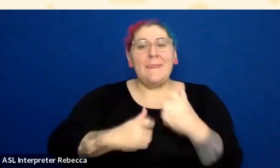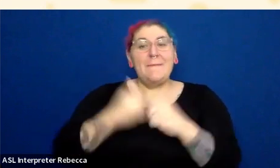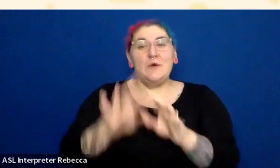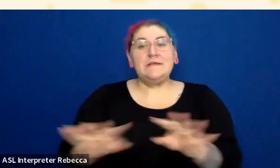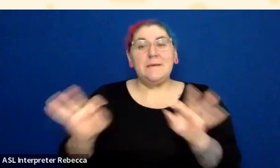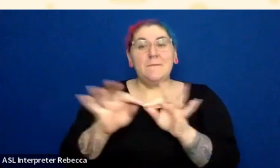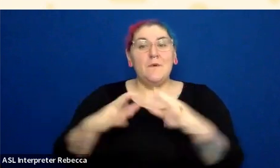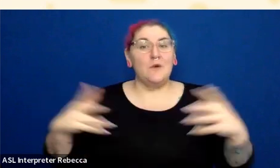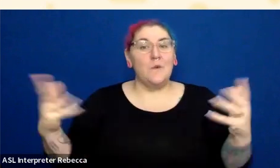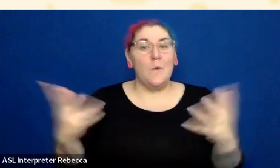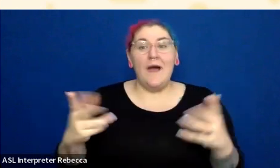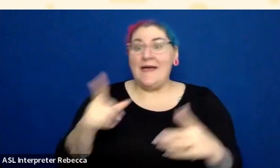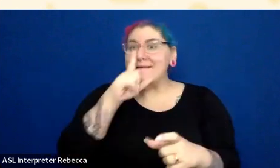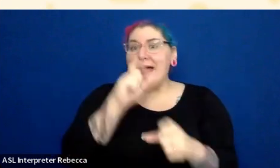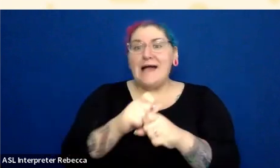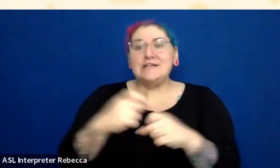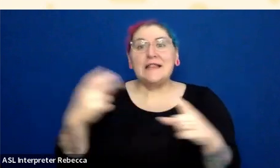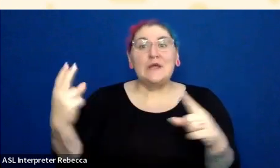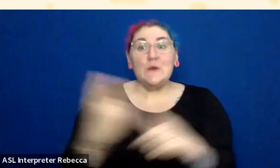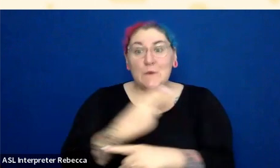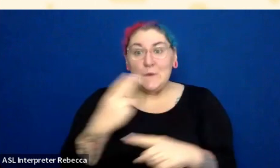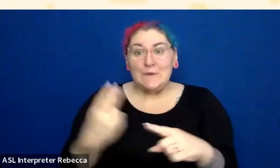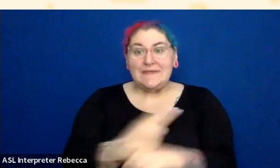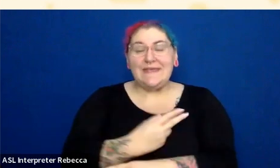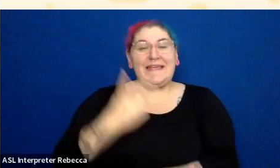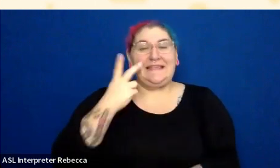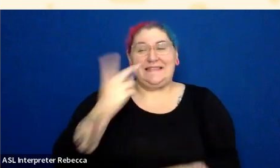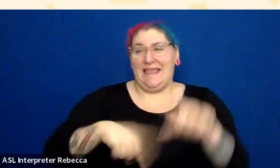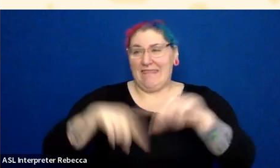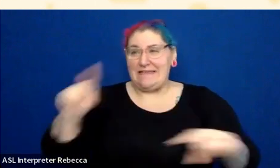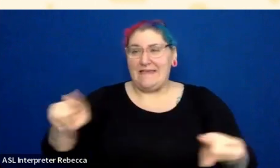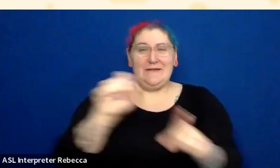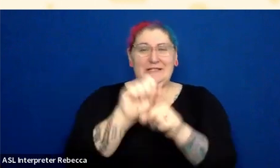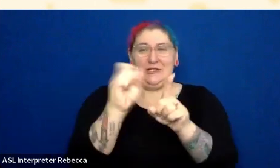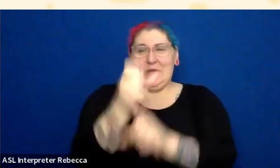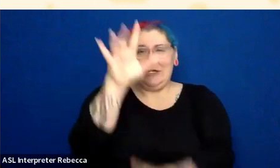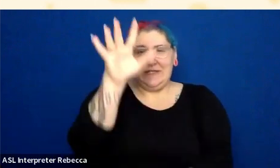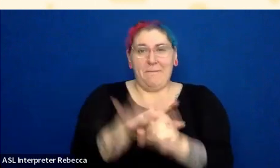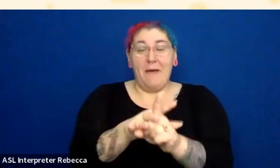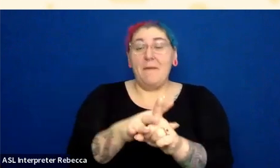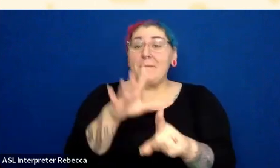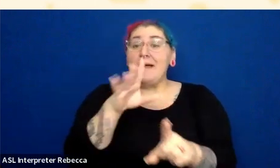You interact, figure out what are its different states. Submit things with errors so that you can test the errors